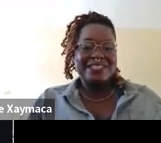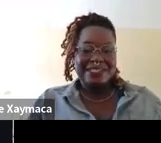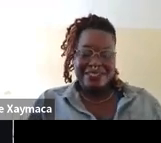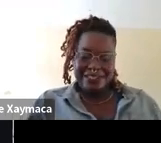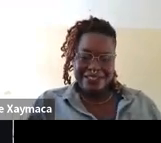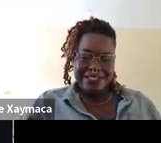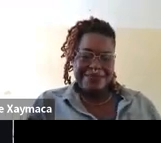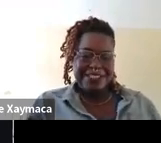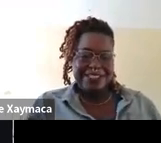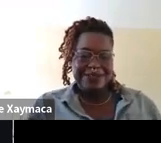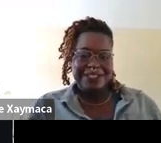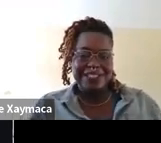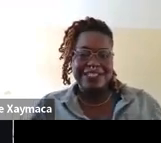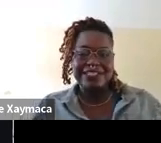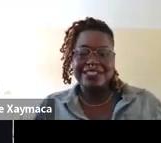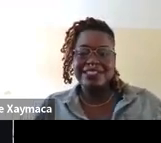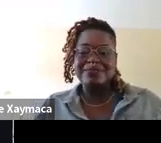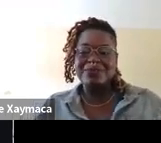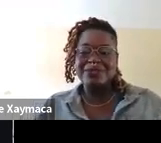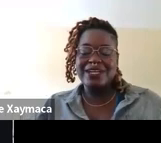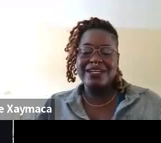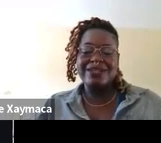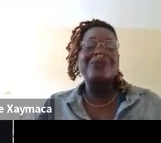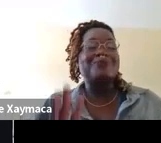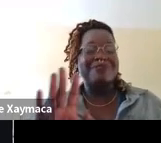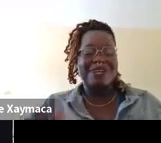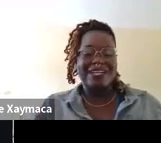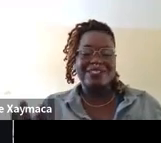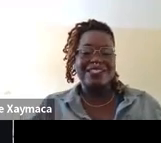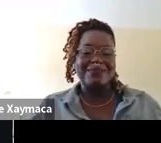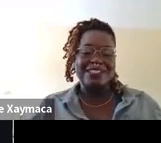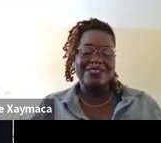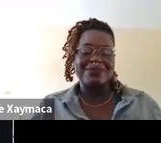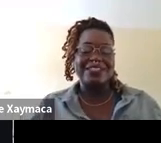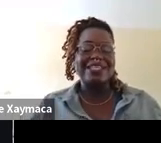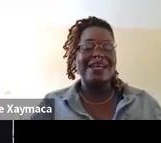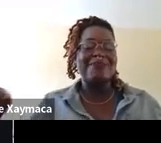So the first image description is the moon -- oh, before I go into the image descriptions,